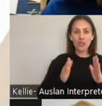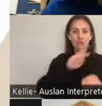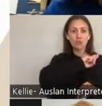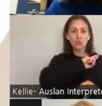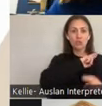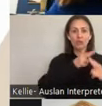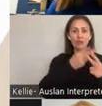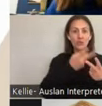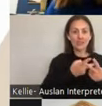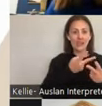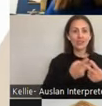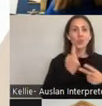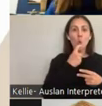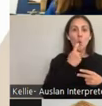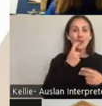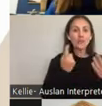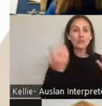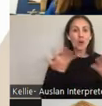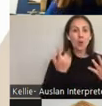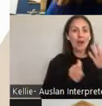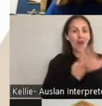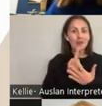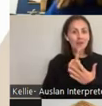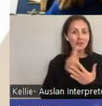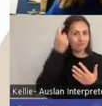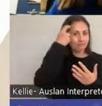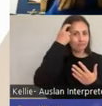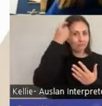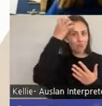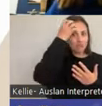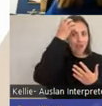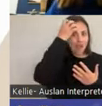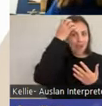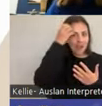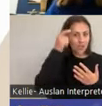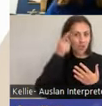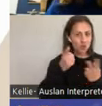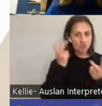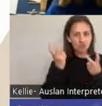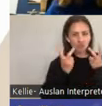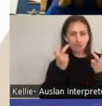happen. The brain is where desire happens. Your brain is so important to the sexual response